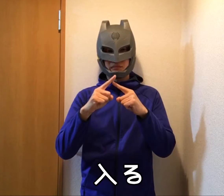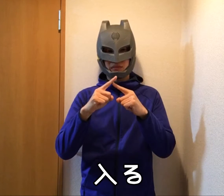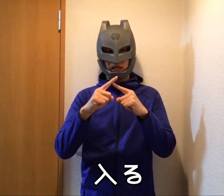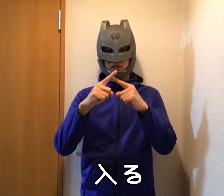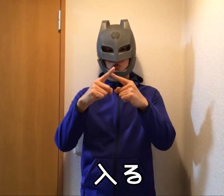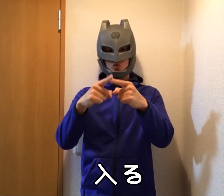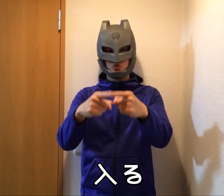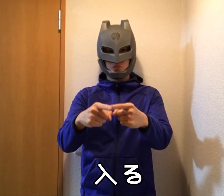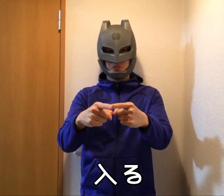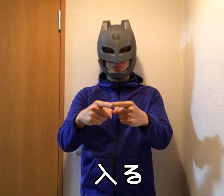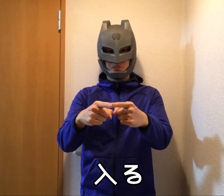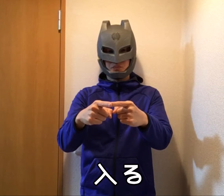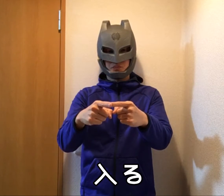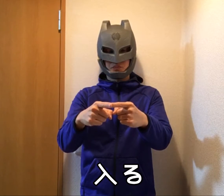Enter